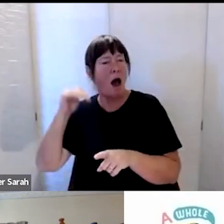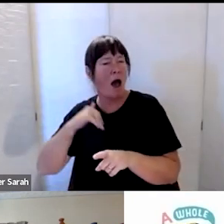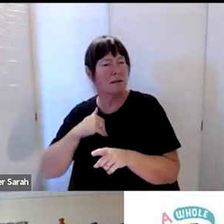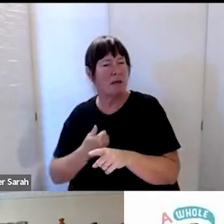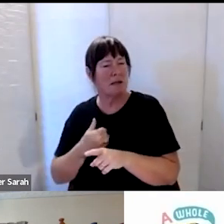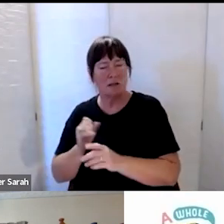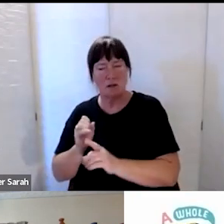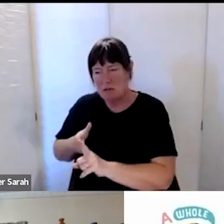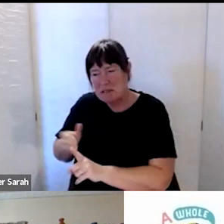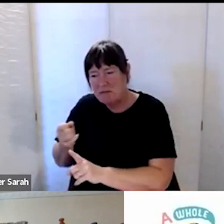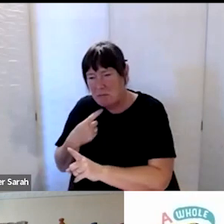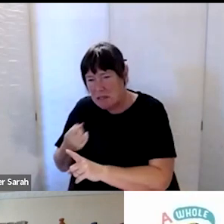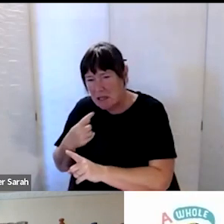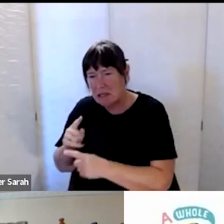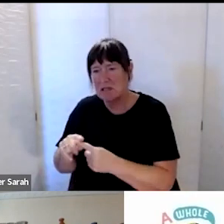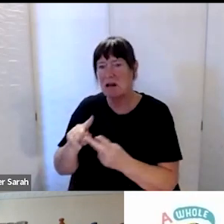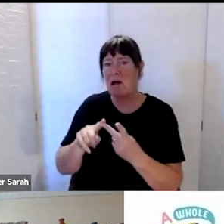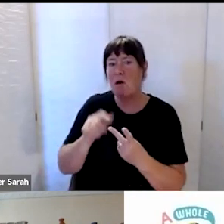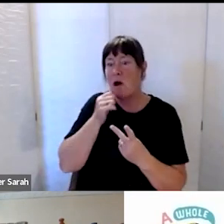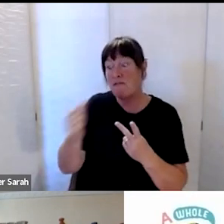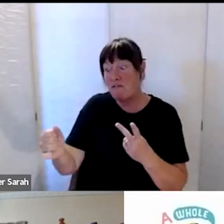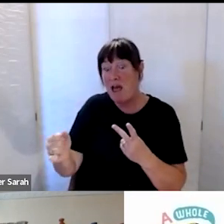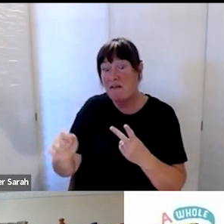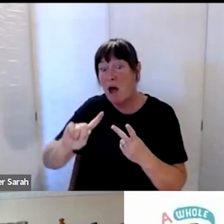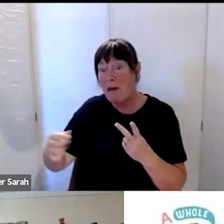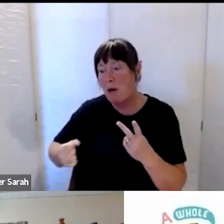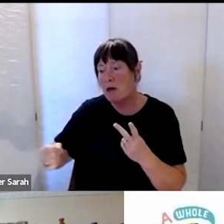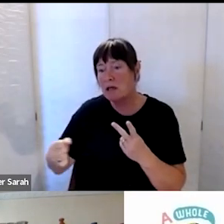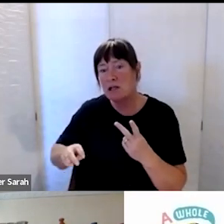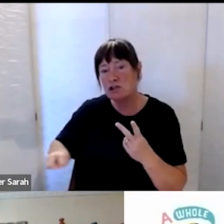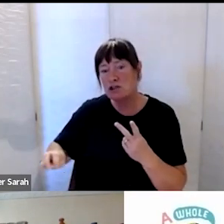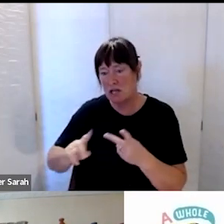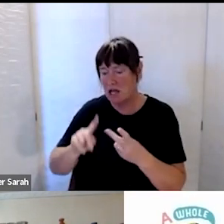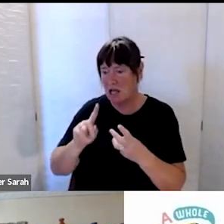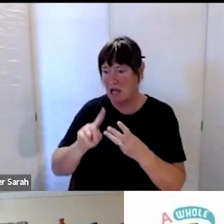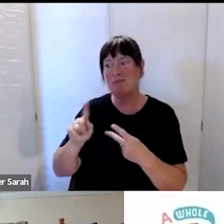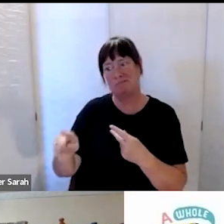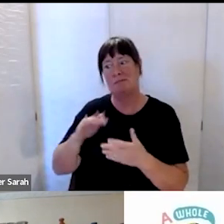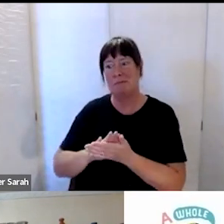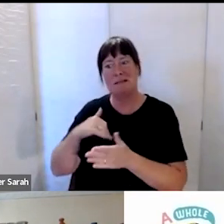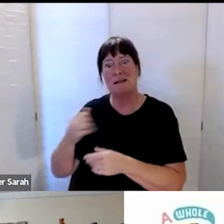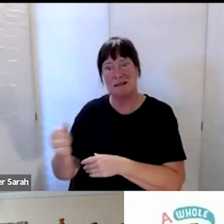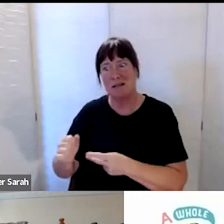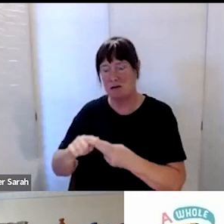or whether they have a power chair and therefore have a requirement for generators, etc. like that.